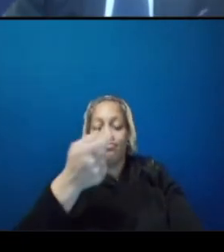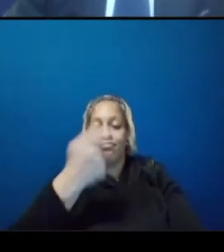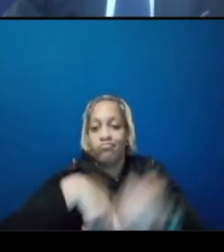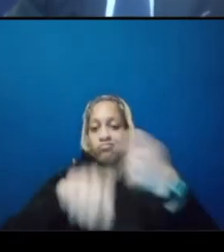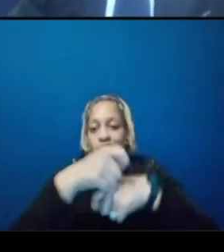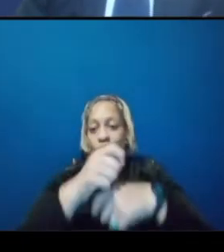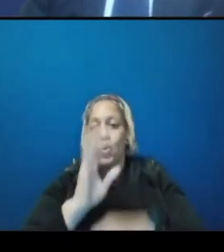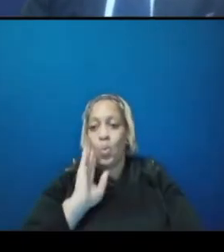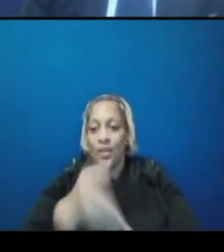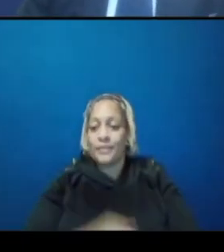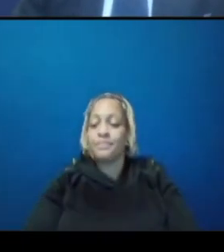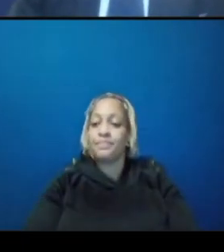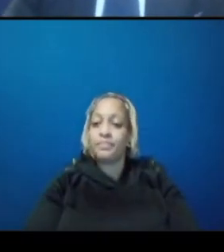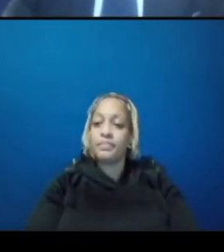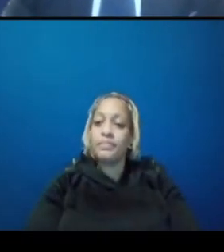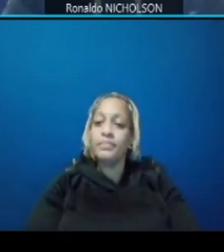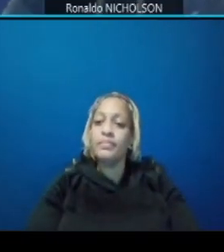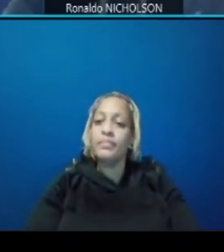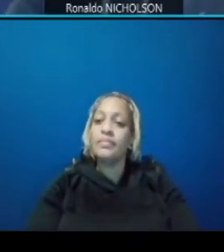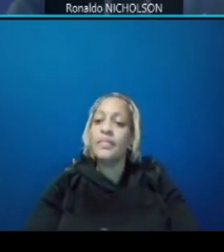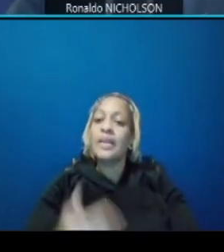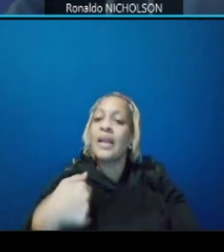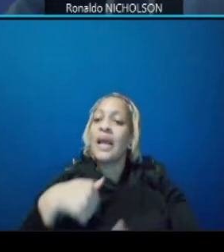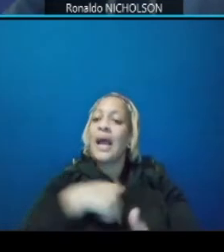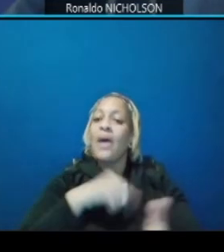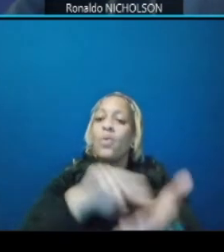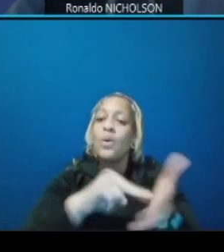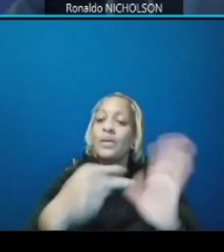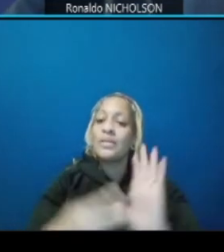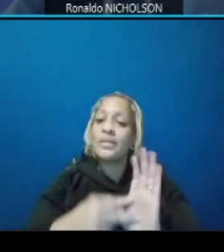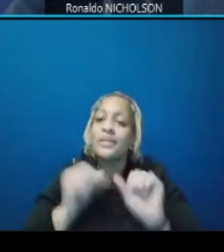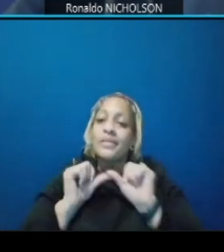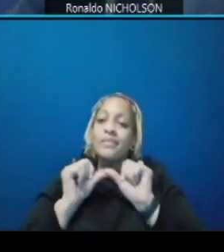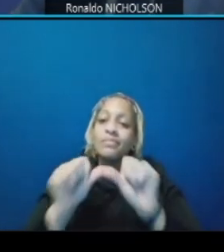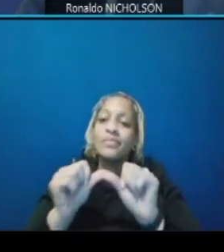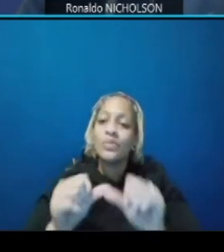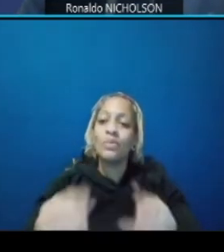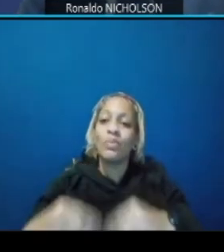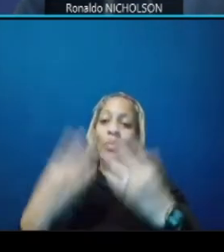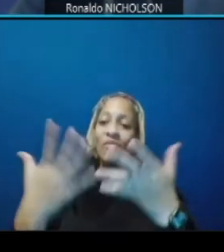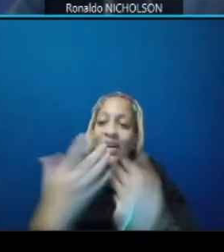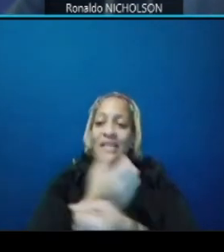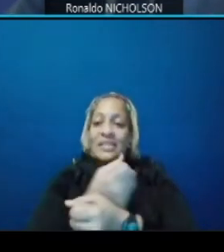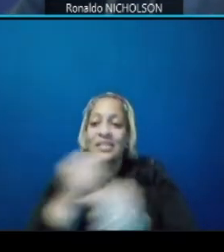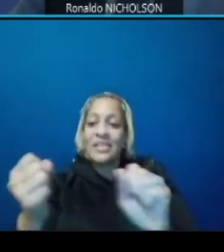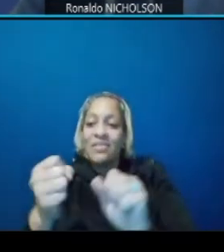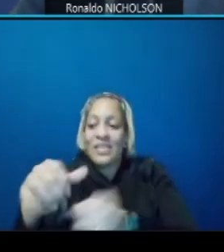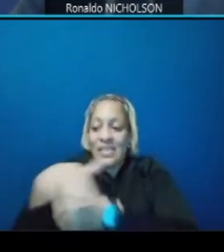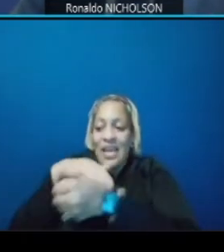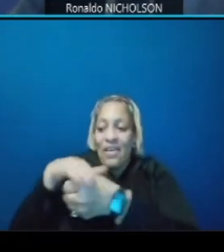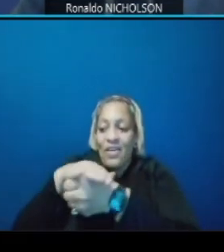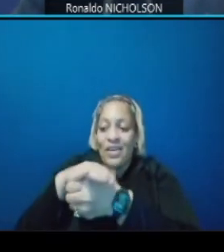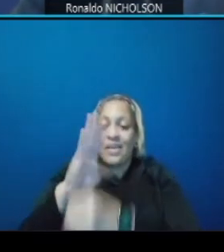our intent is to provide continuous and safe multimodal connections to bend and road provide